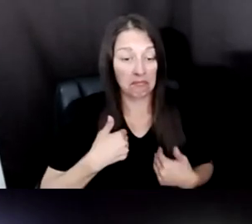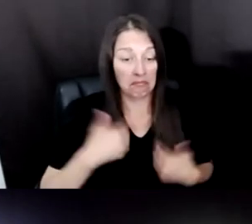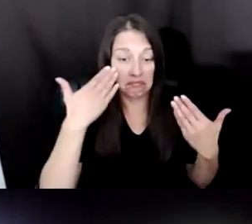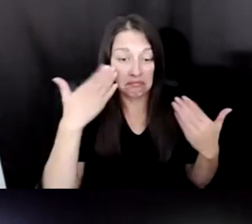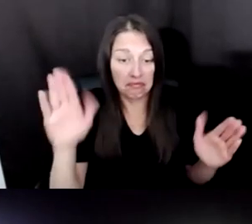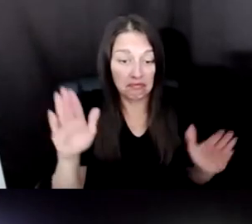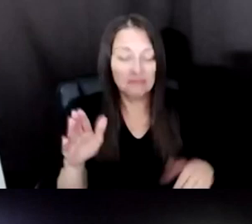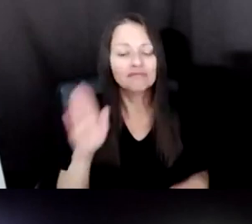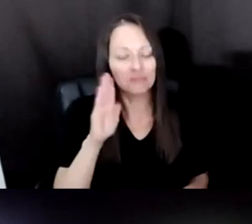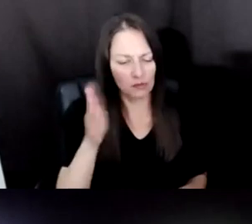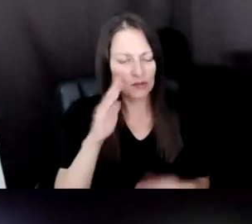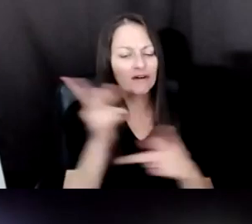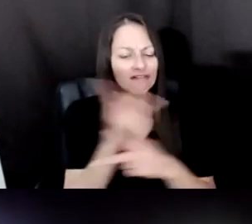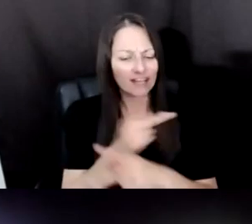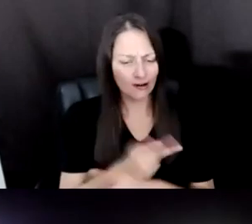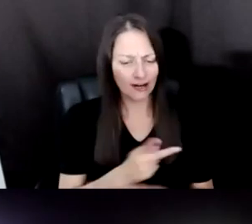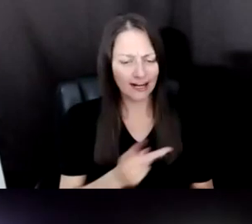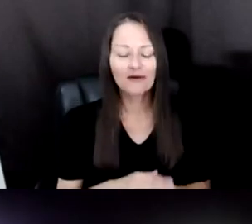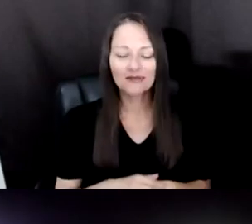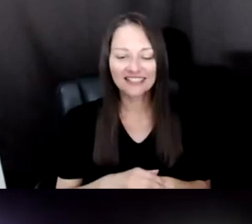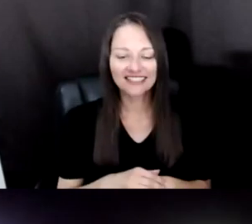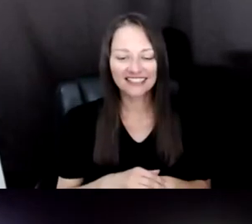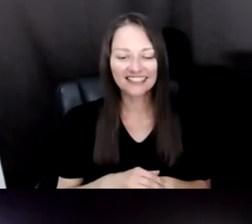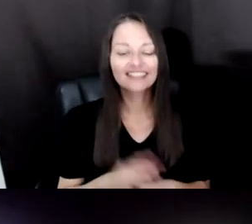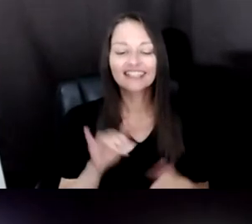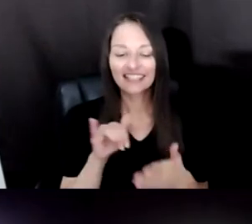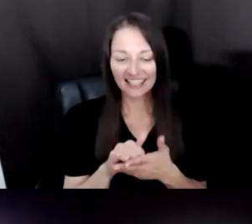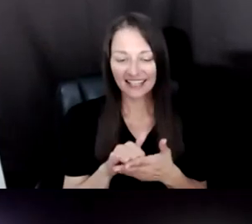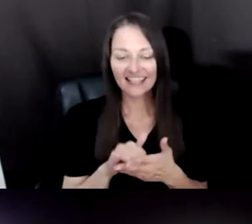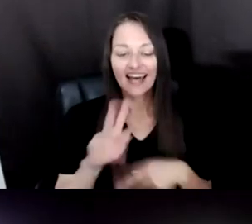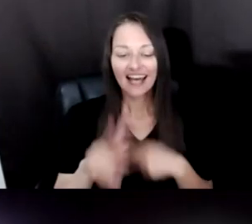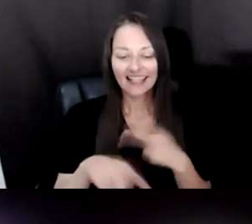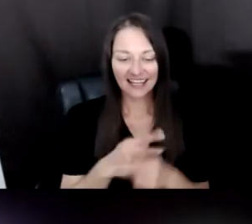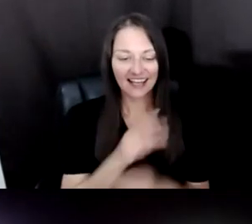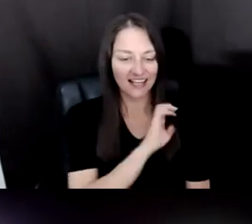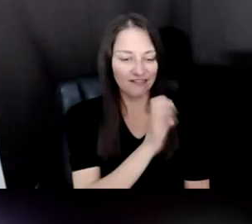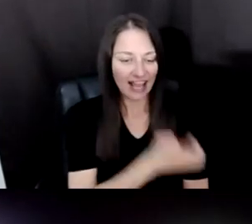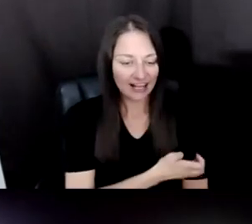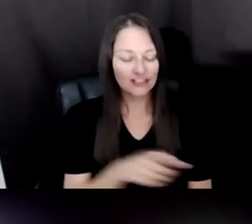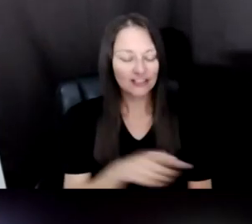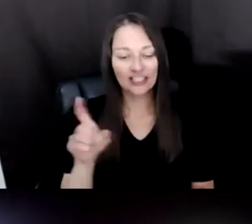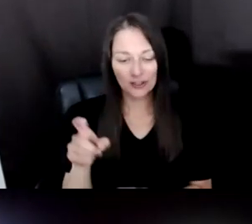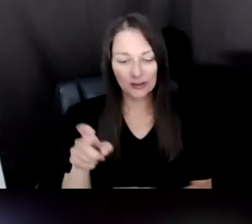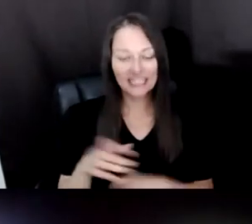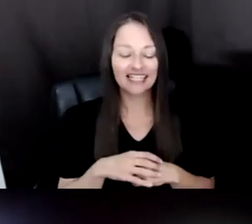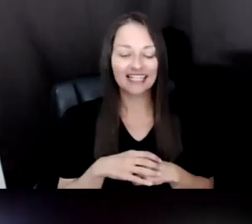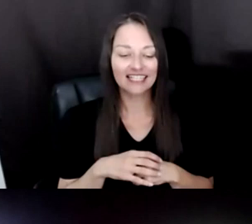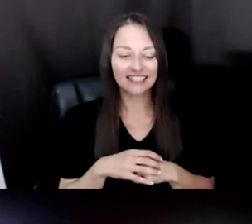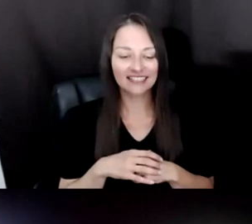I THINK THAT'S THE, THAT'S THE KIND OF ENERGY THAT YOU NEED TO MEET THESE ARTISTS WHERE THEY ARE.